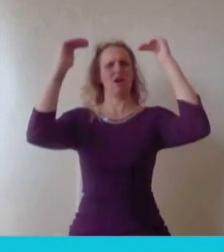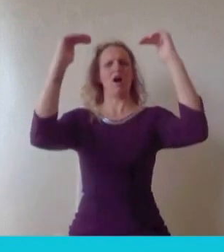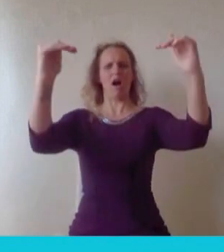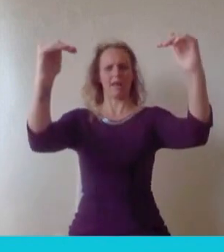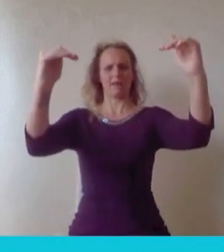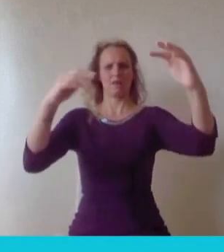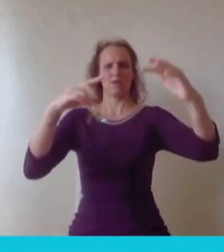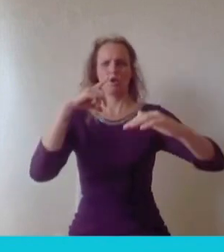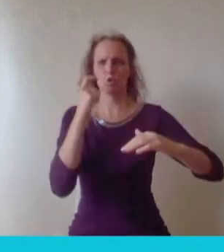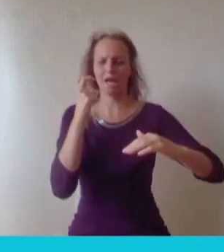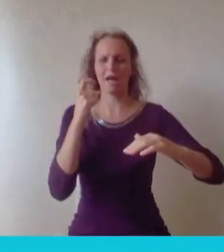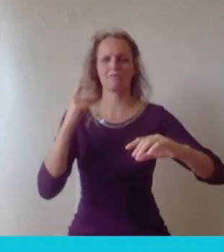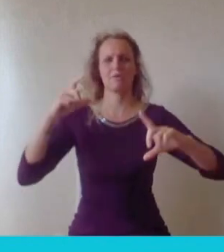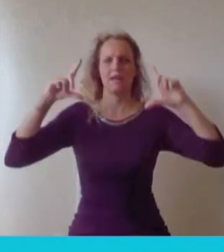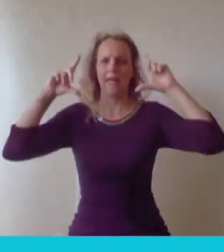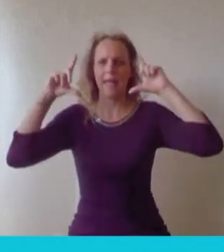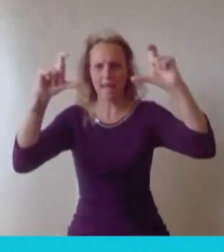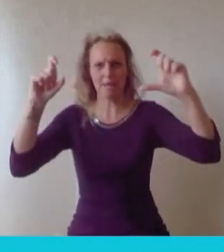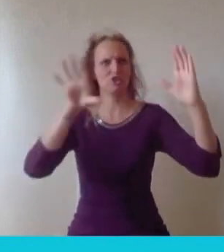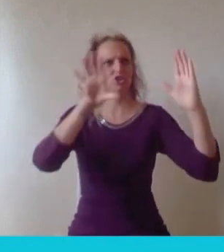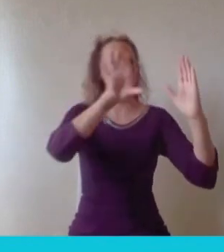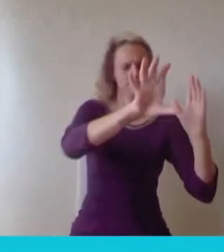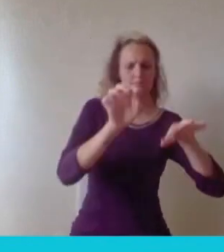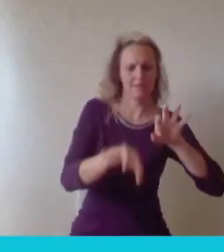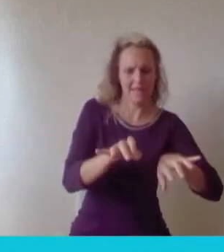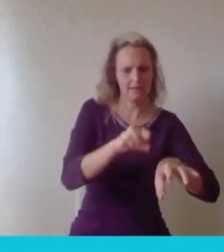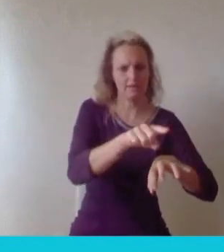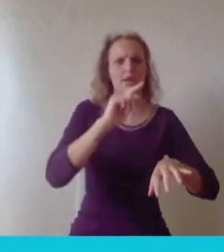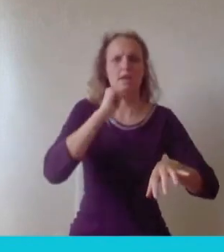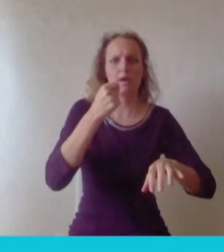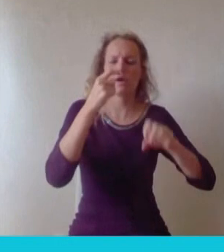say it's a cat, it's a dress etc etc, but when it comes to how brands